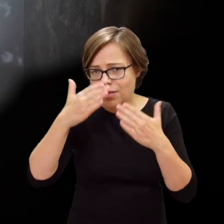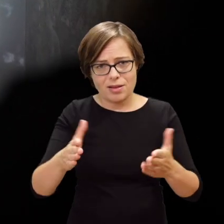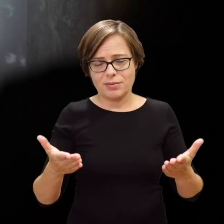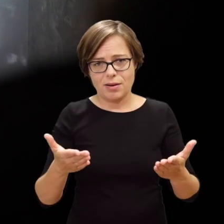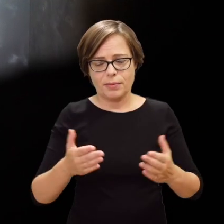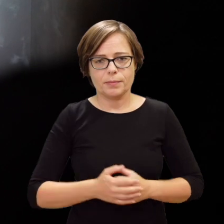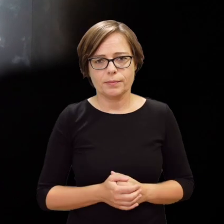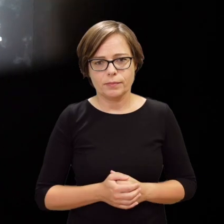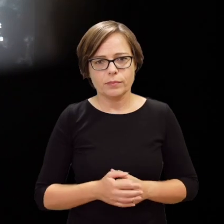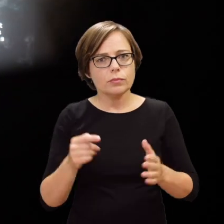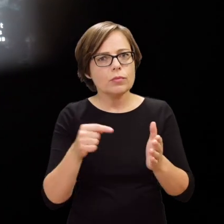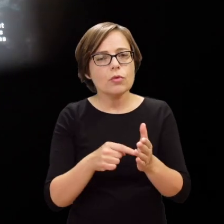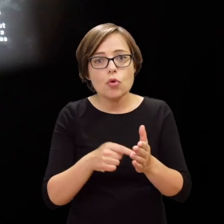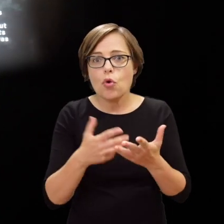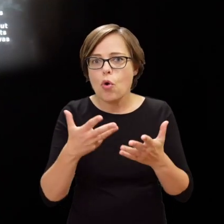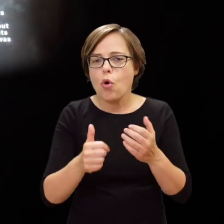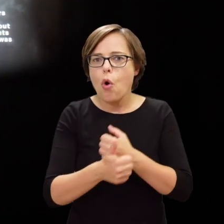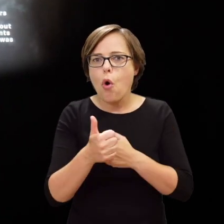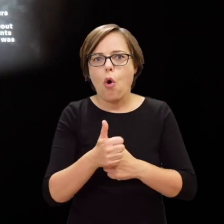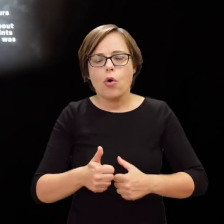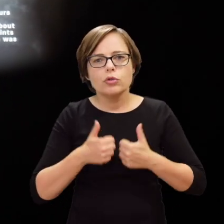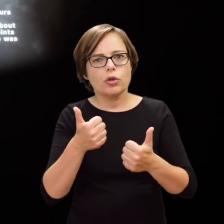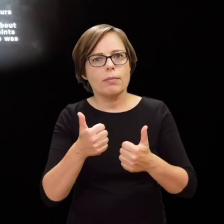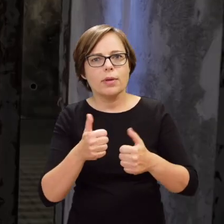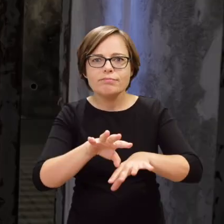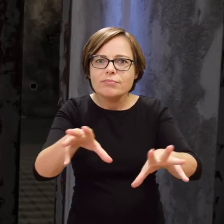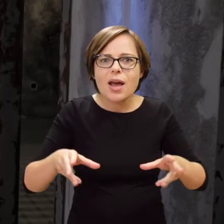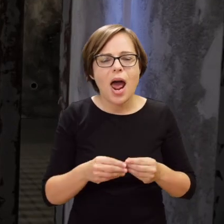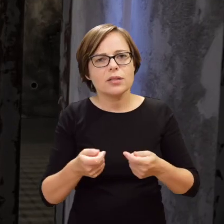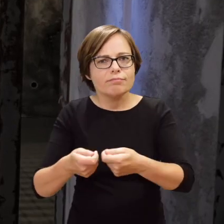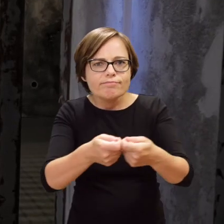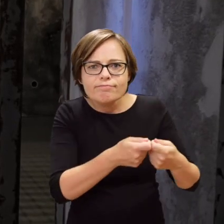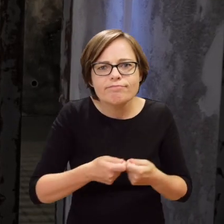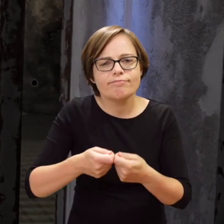It is about building a community, organising one’s life, sharing duties so that